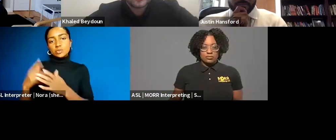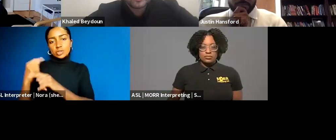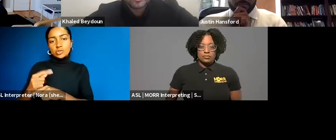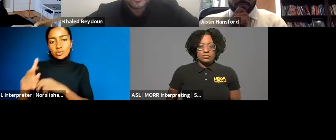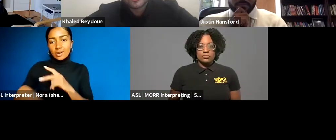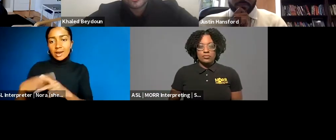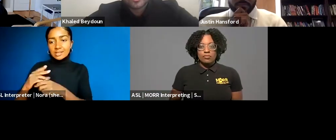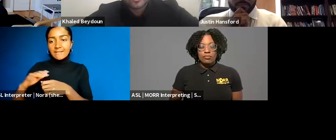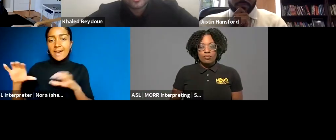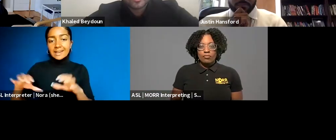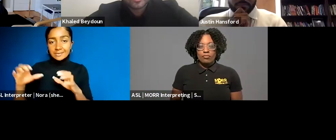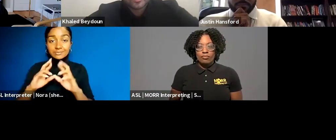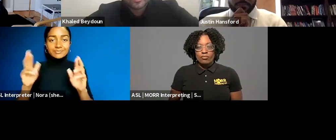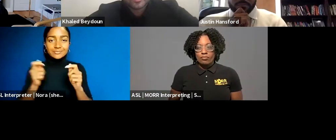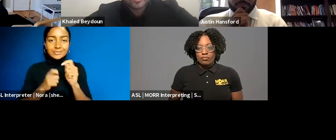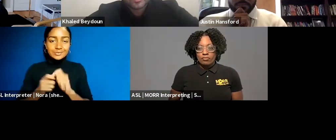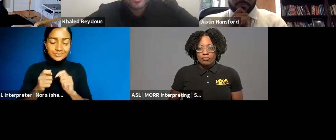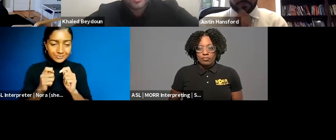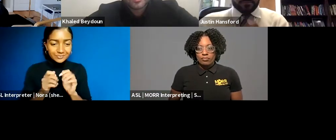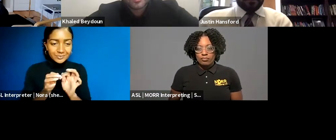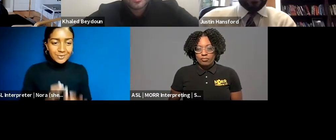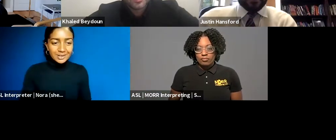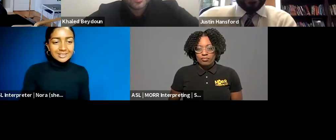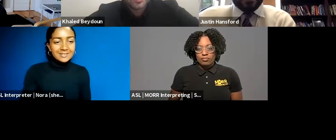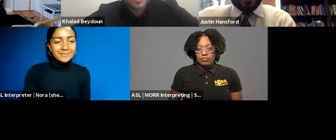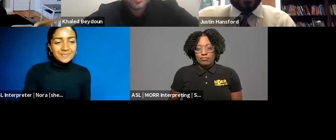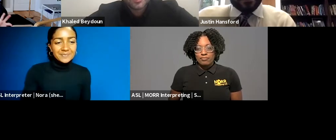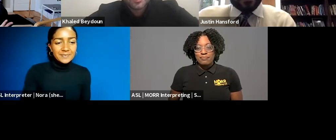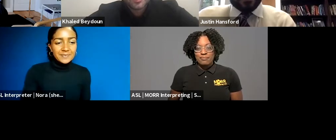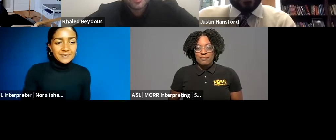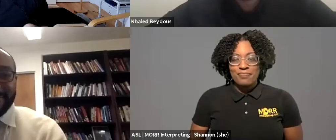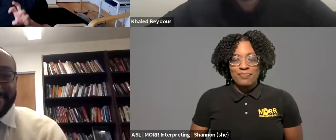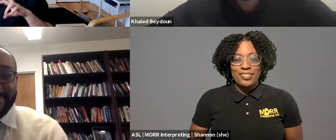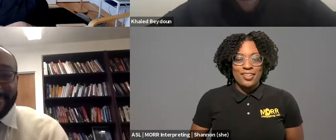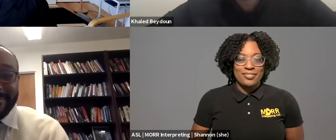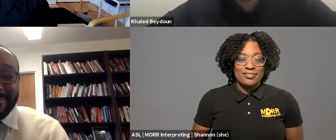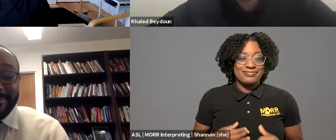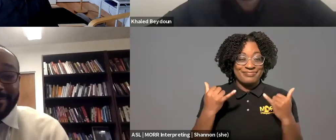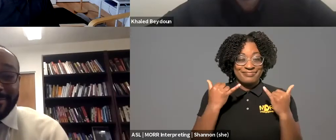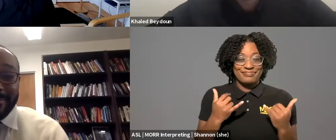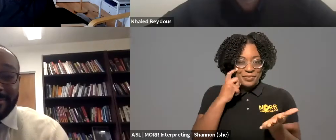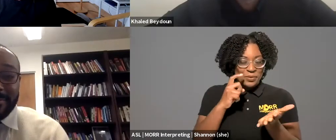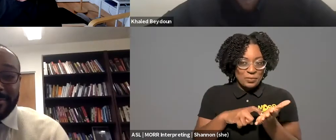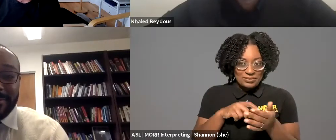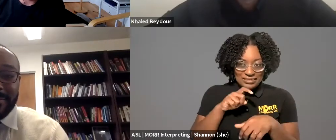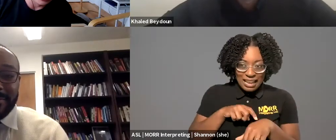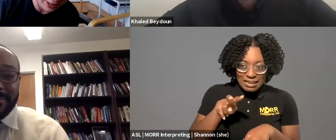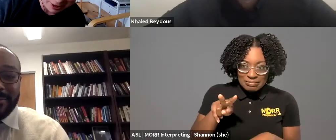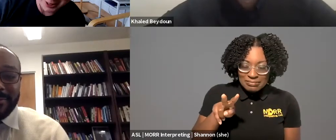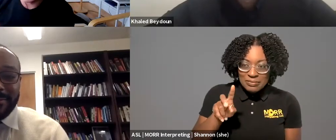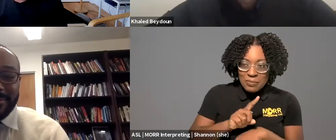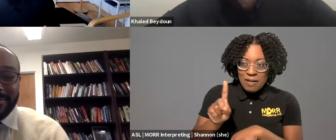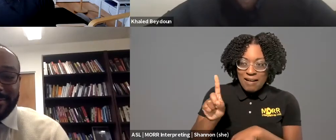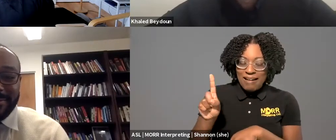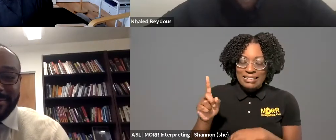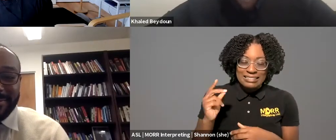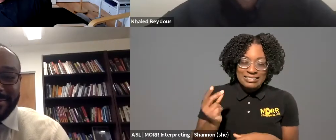So I see we're at 1:00 PM and I want to be respectful of our panelists' time, of our attendees' time, our ASL and captioners' time. So join me in thanking Colin and Justin, professor Beydoun and professor Hansford in joining me in this conversation. I know I've had a blast, I hope that y'all have found it interesting and clearly judging based on the number of open questions in chat, much to return to.